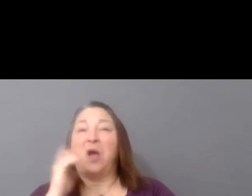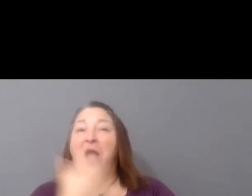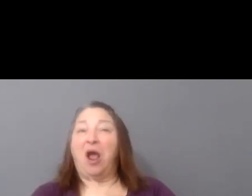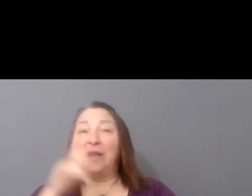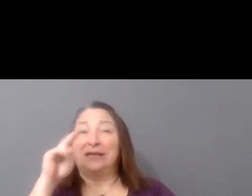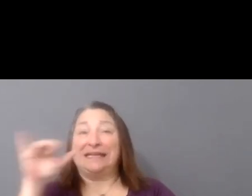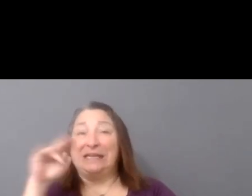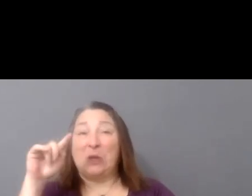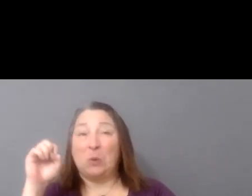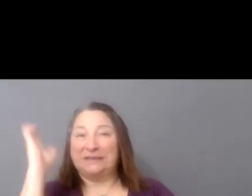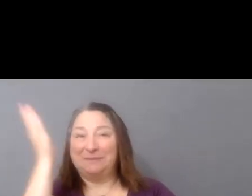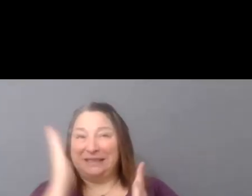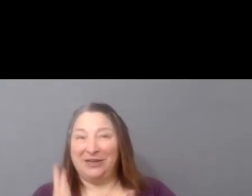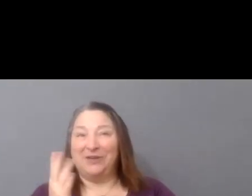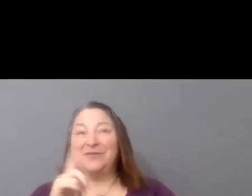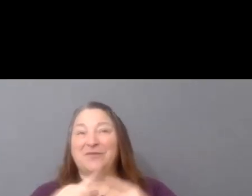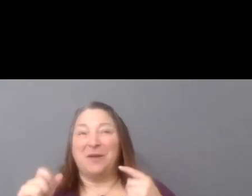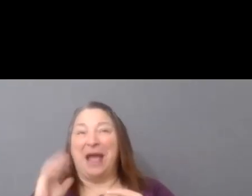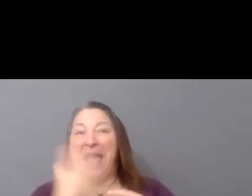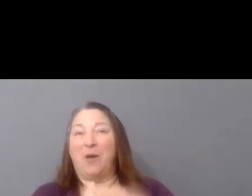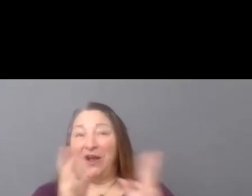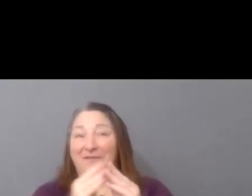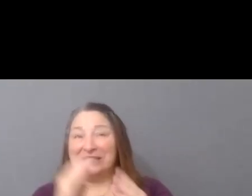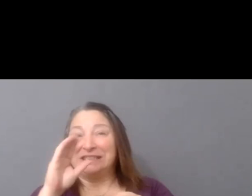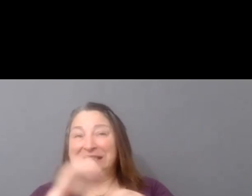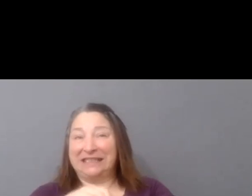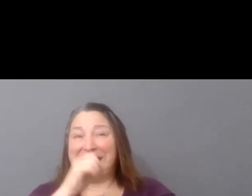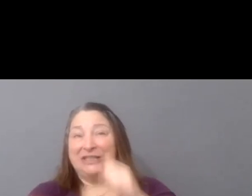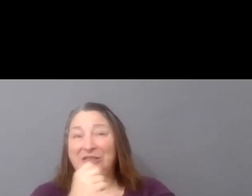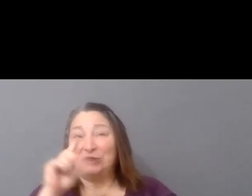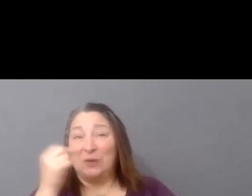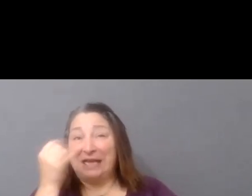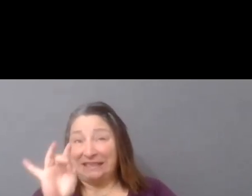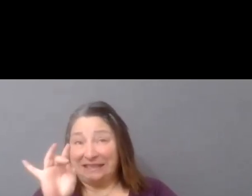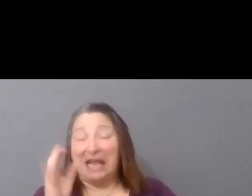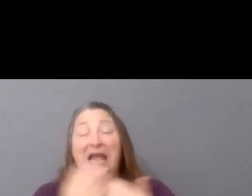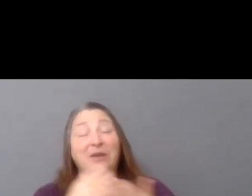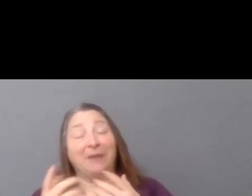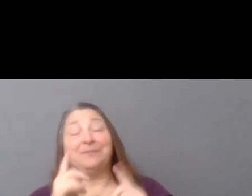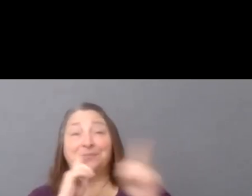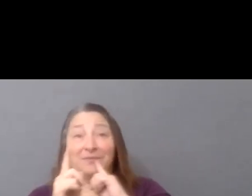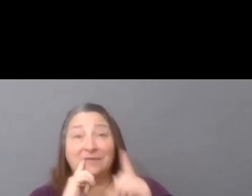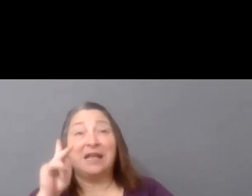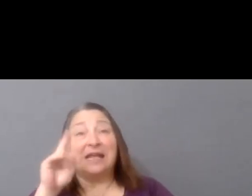And then in a further conversation with Karin and Amy, Karin made the point that documentary filmmakers